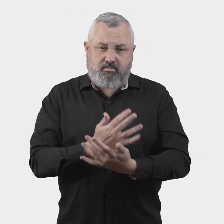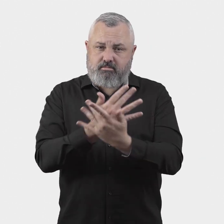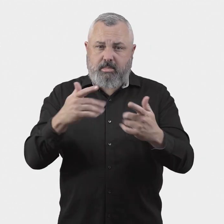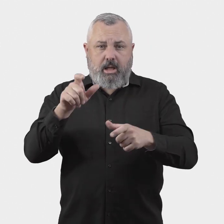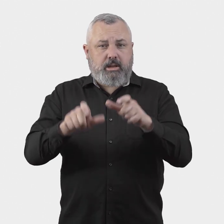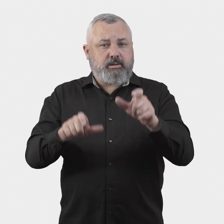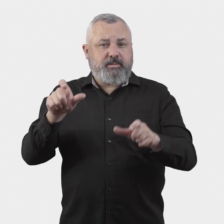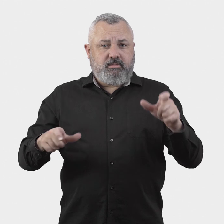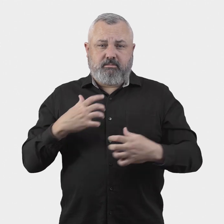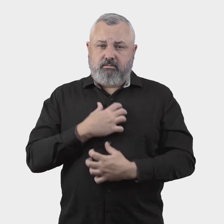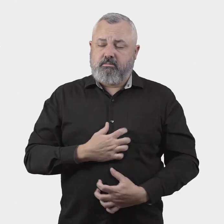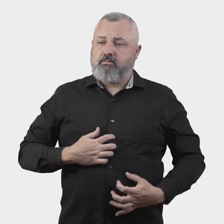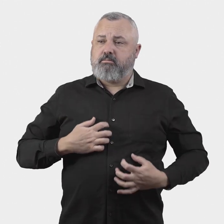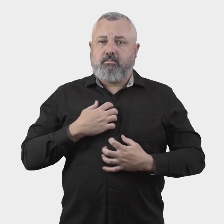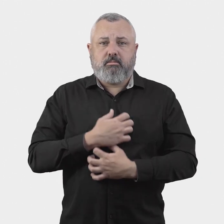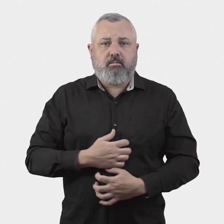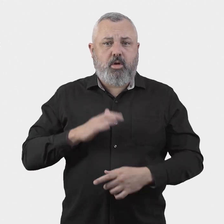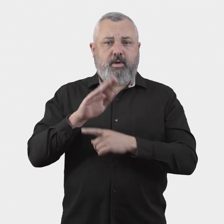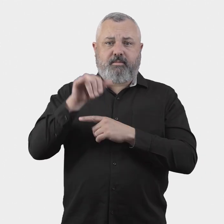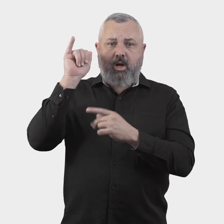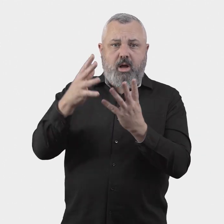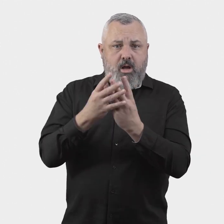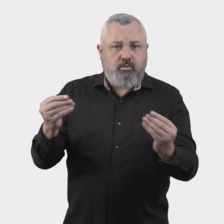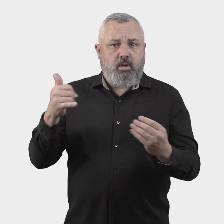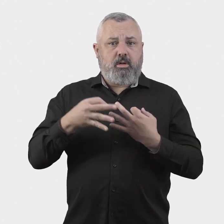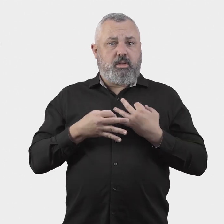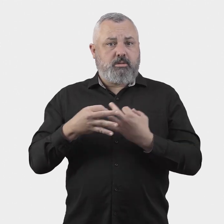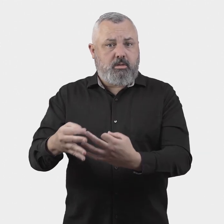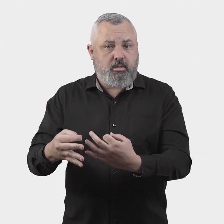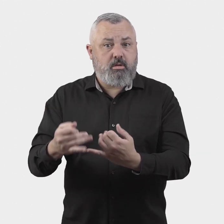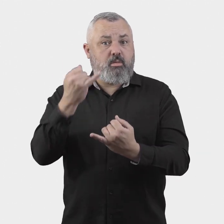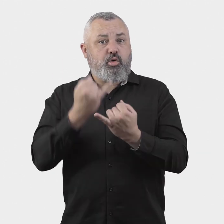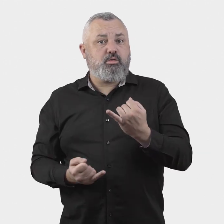Flight cancellations and delays are a major contributor to consumer dissatisfaction with airlines, particularly